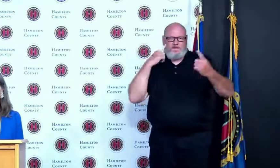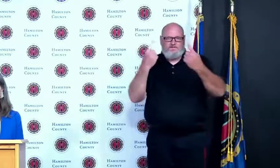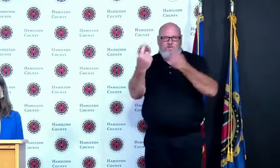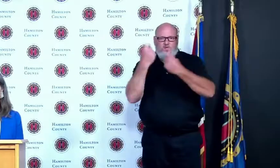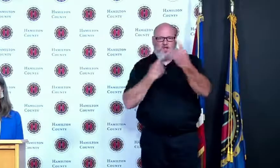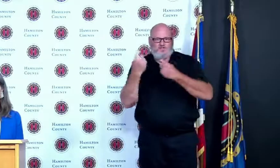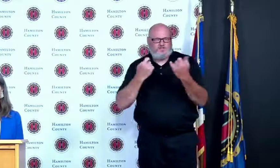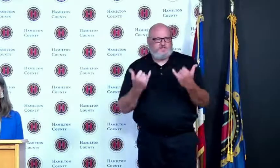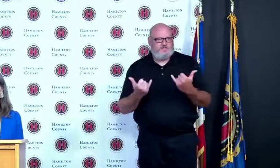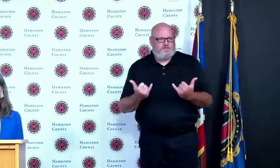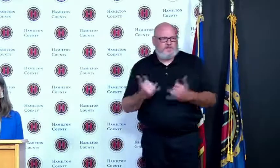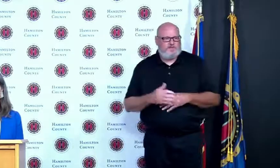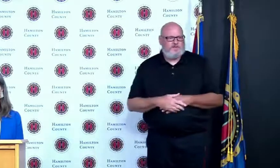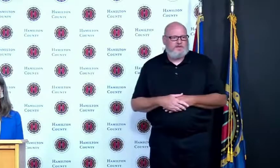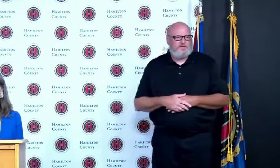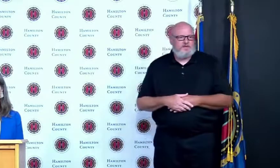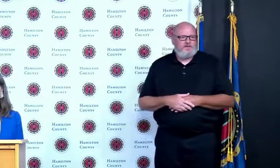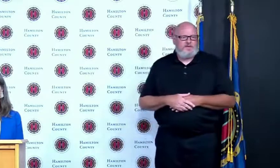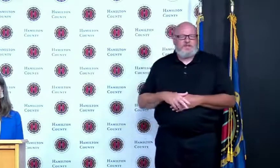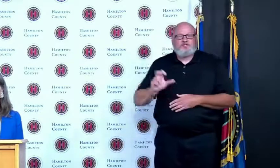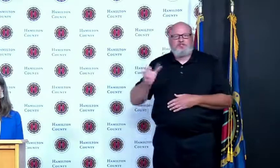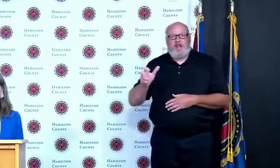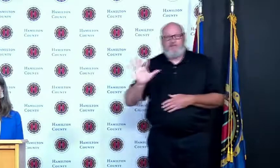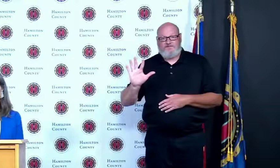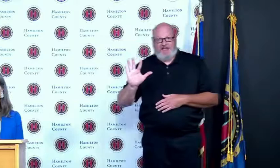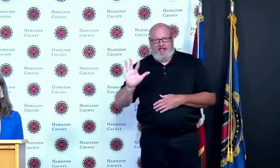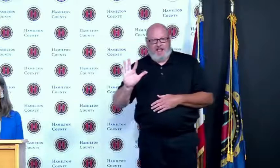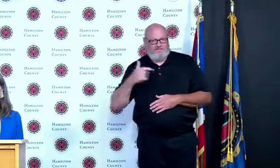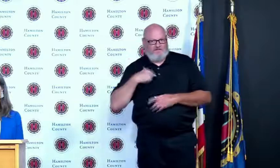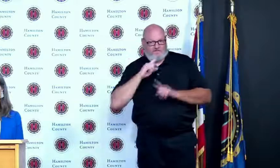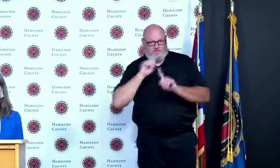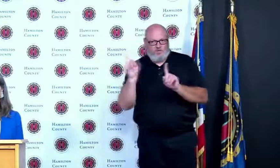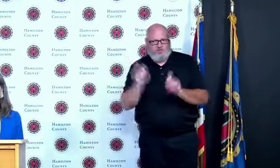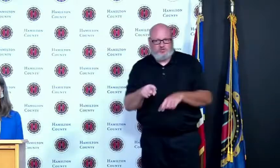yeah Denise I think my favorite part of the montage moment was Scott